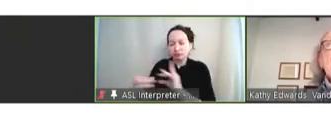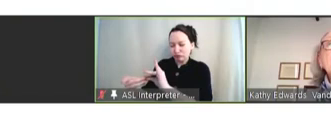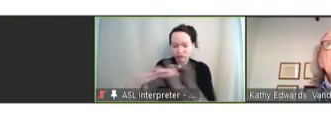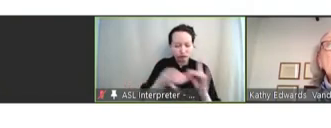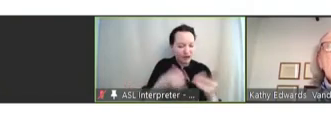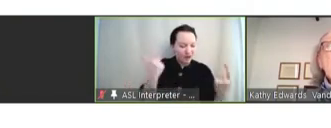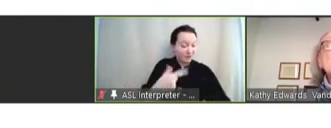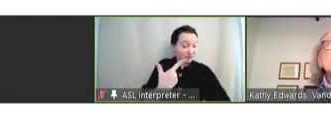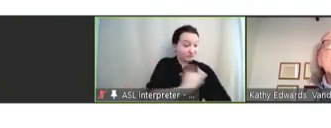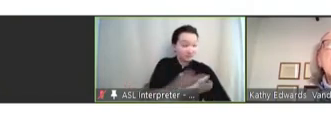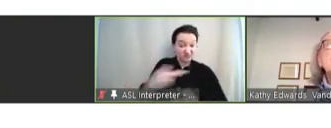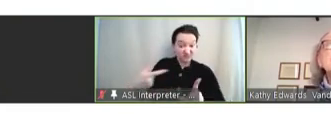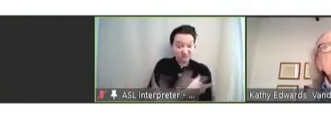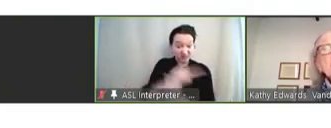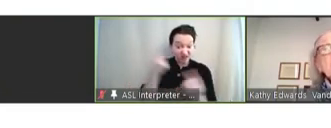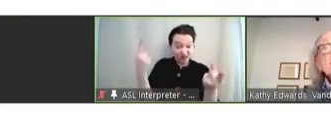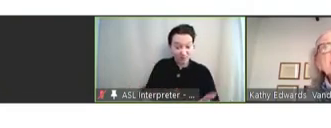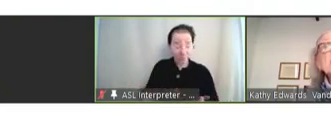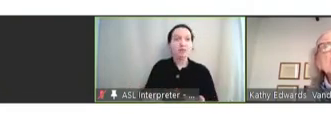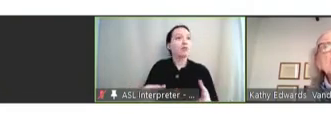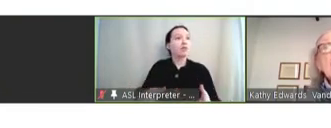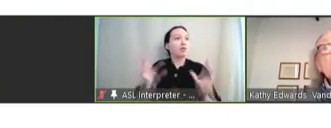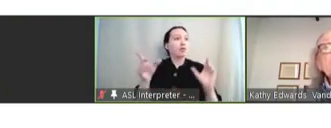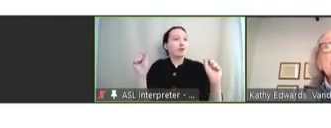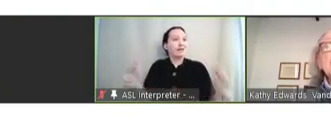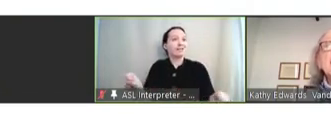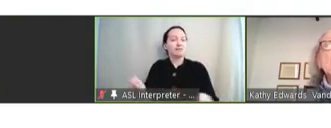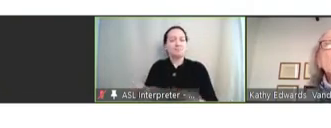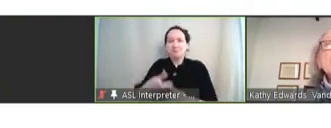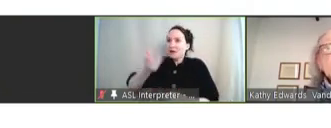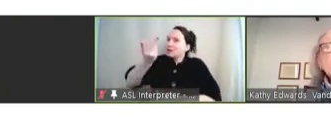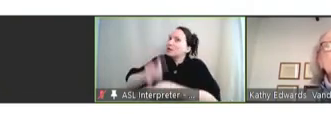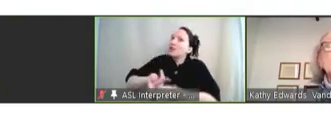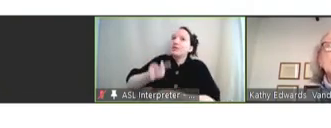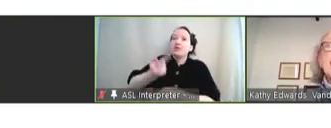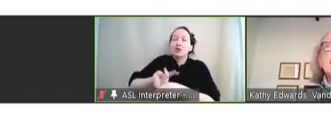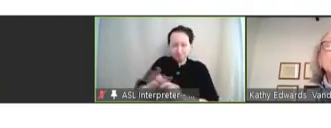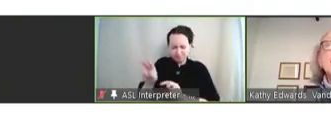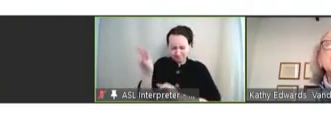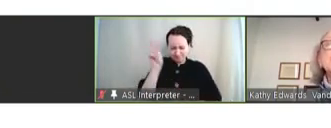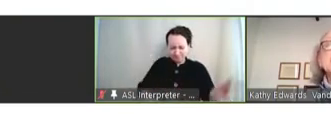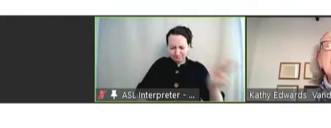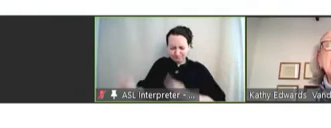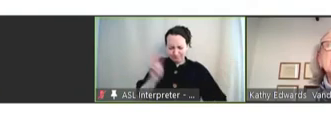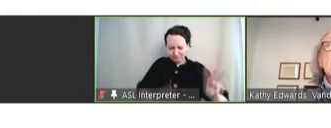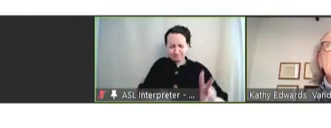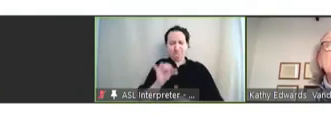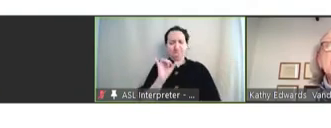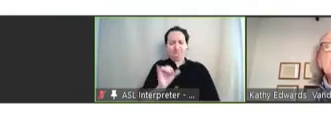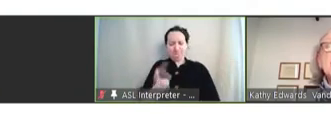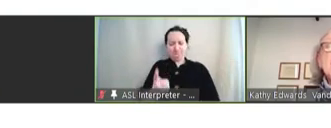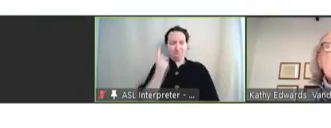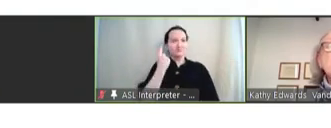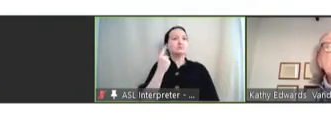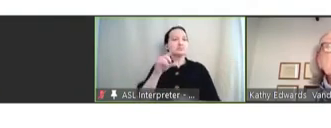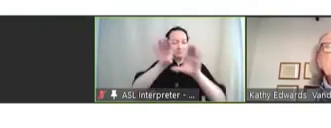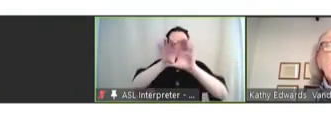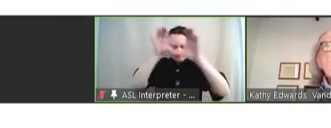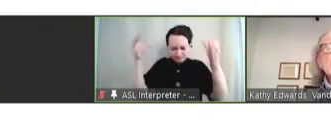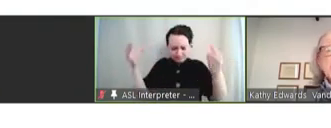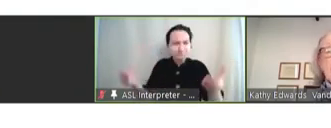and the allowance of the ability to carefully review those and to understand the epidemiology